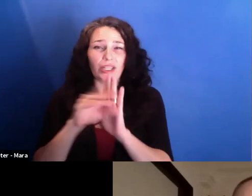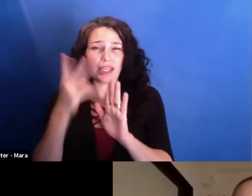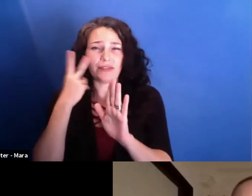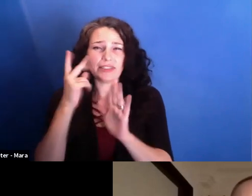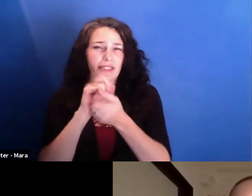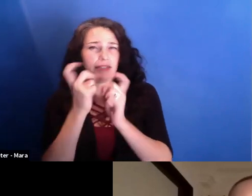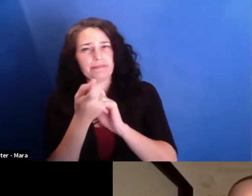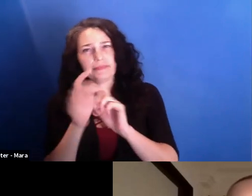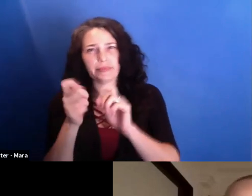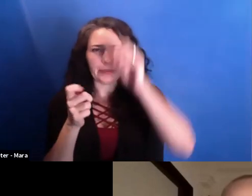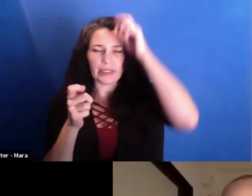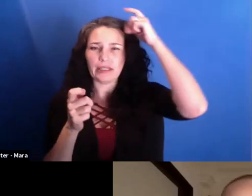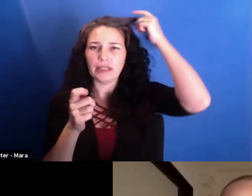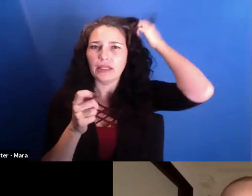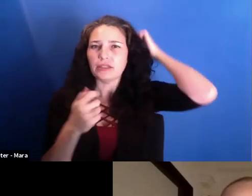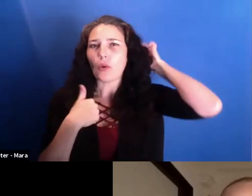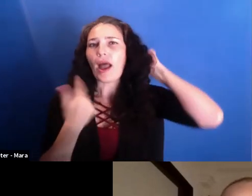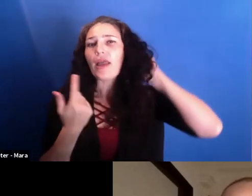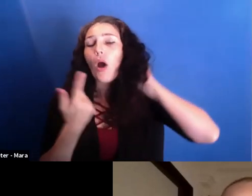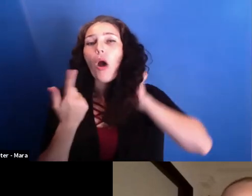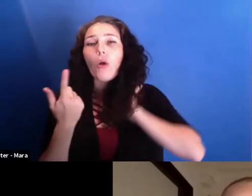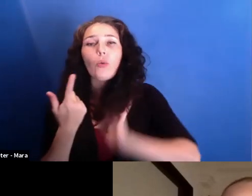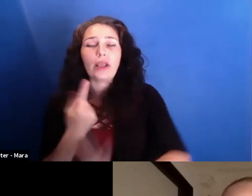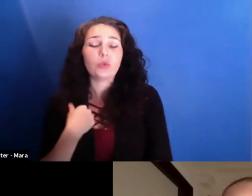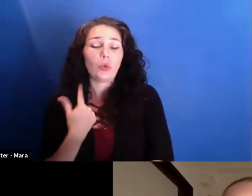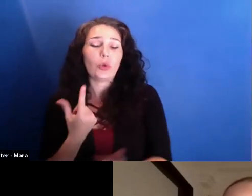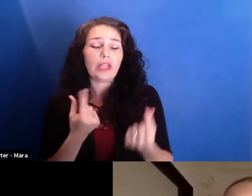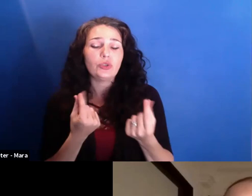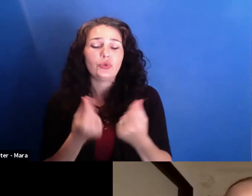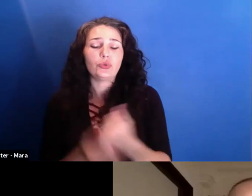And then what I always do is I'm very